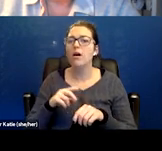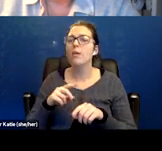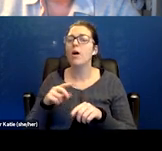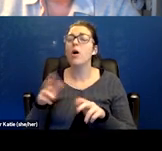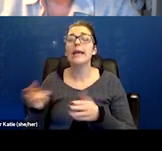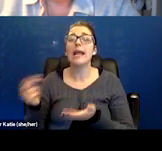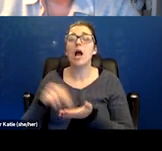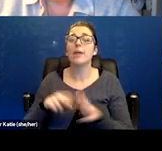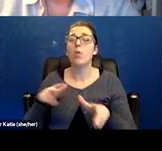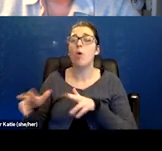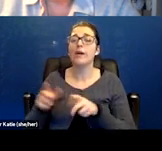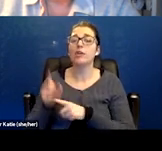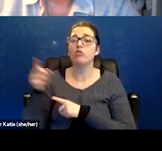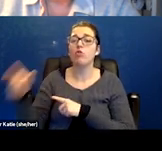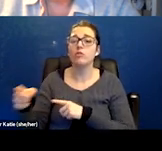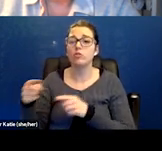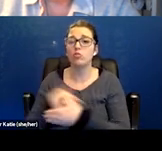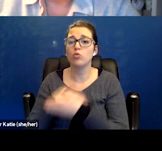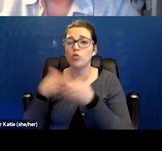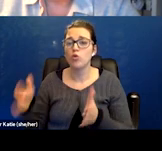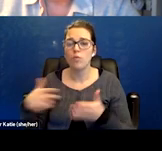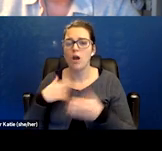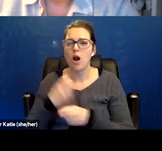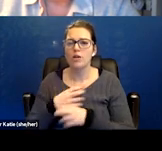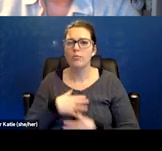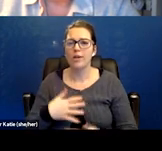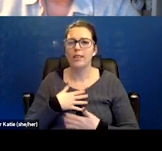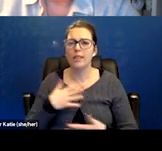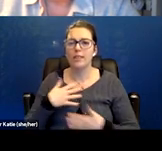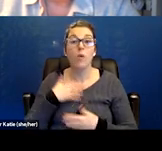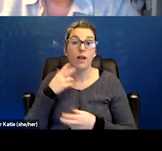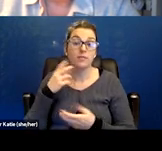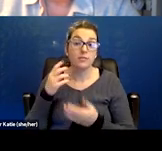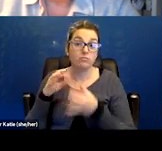and that's all part of long haul COVID. So certainly the key part of that